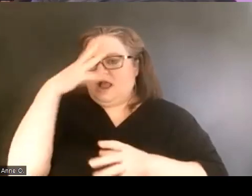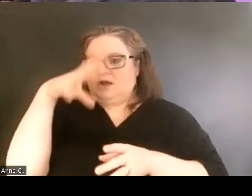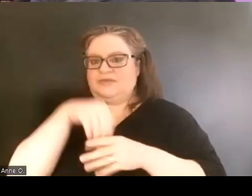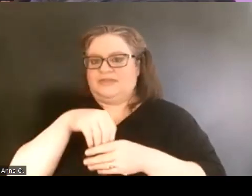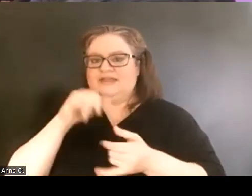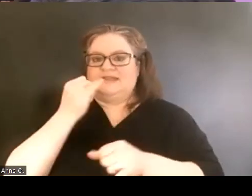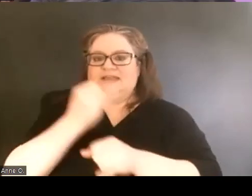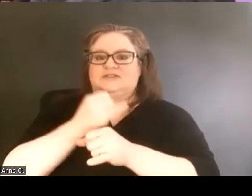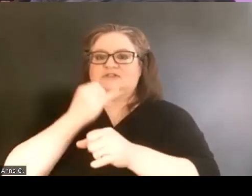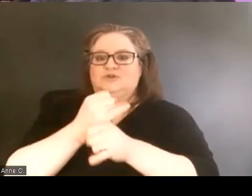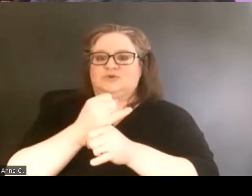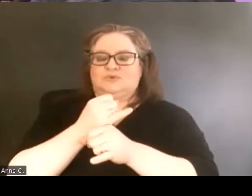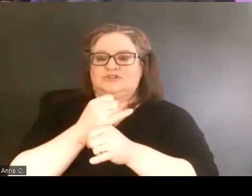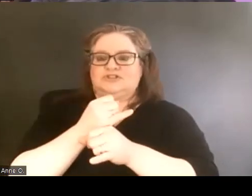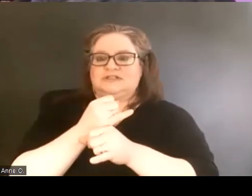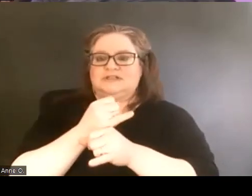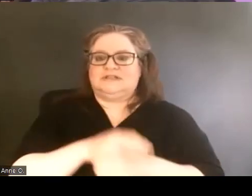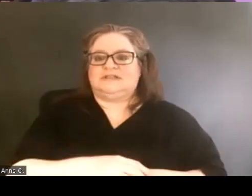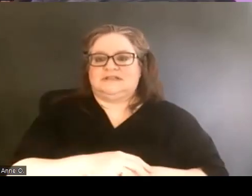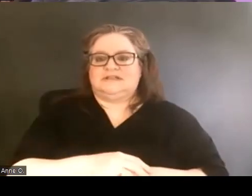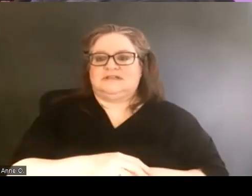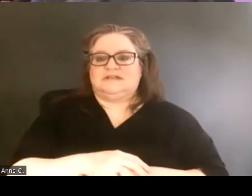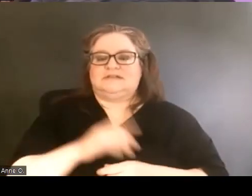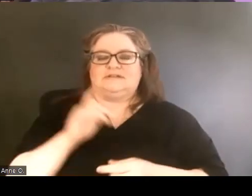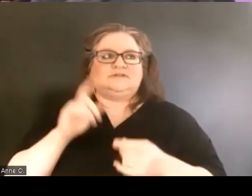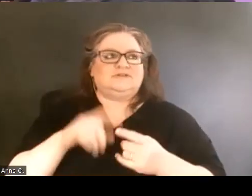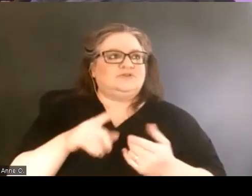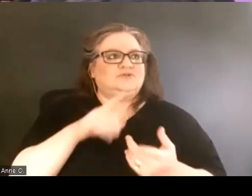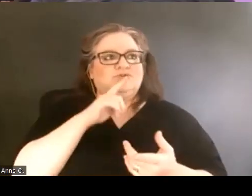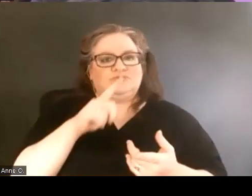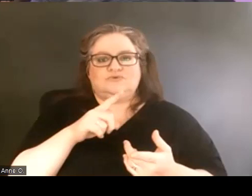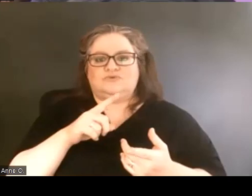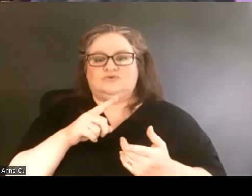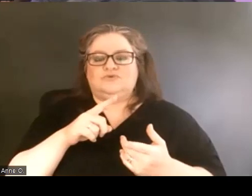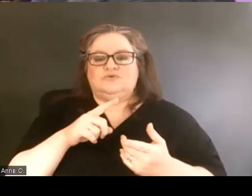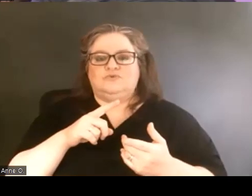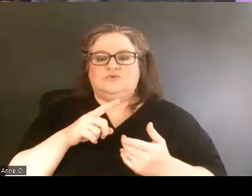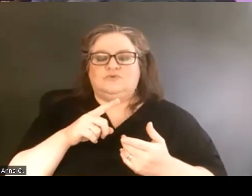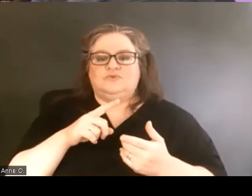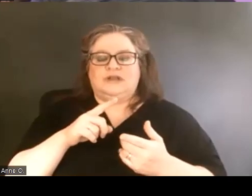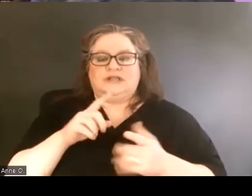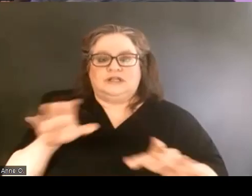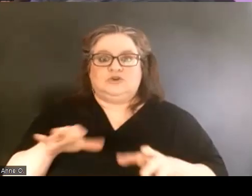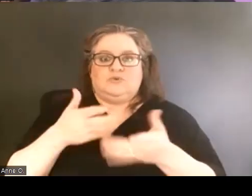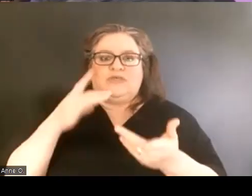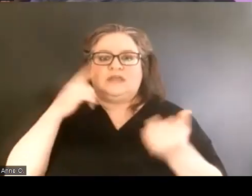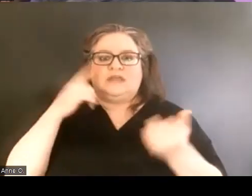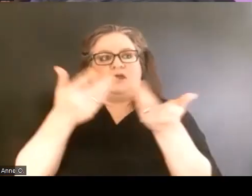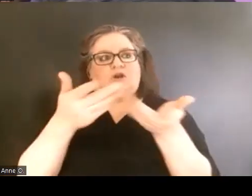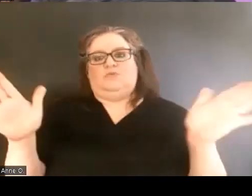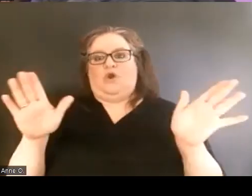to really do things on a broad scale. So what you really saw in the seventies and eighties